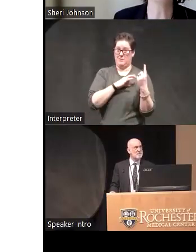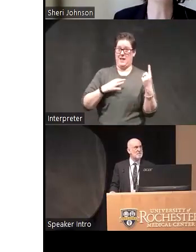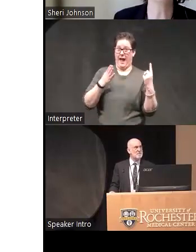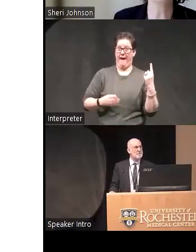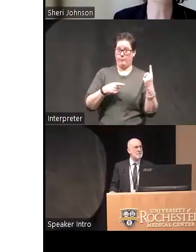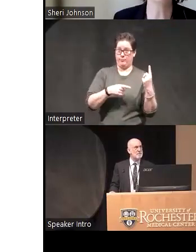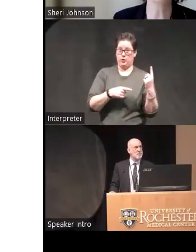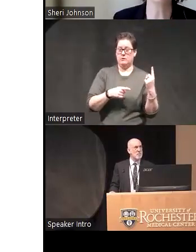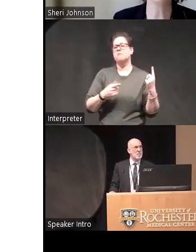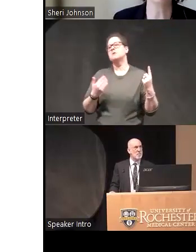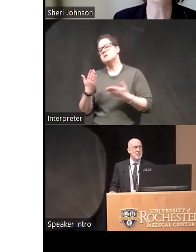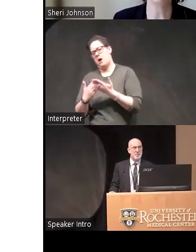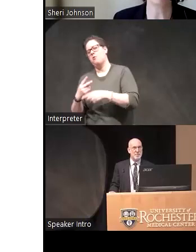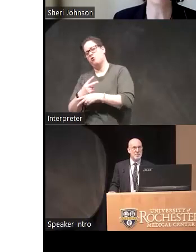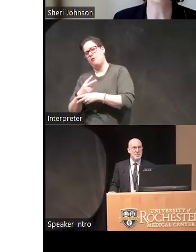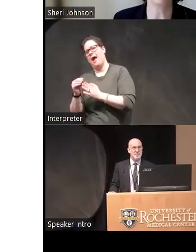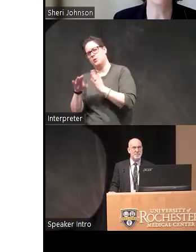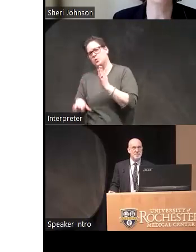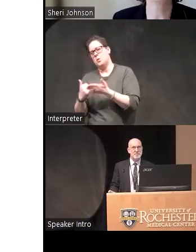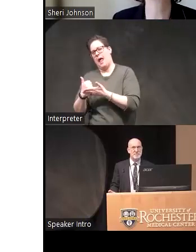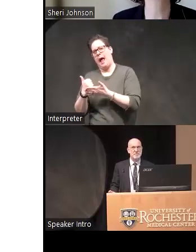in some grad students to do some of the blind ratings and every once in a while